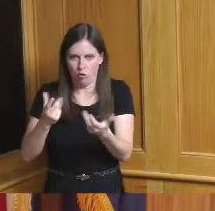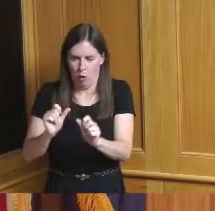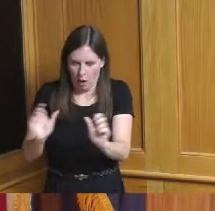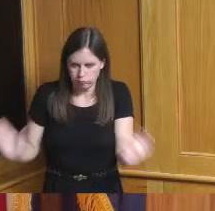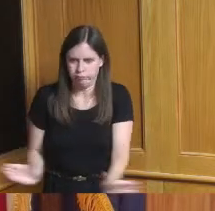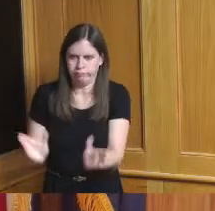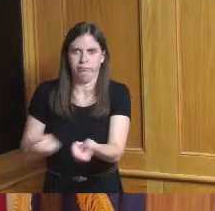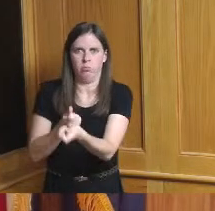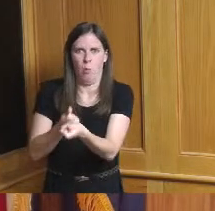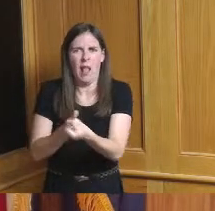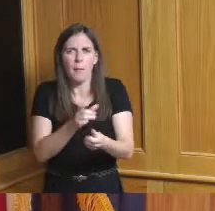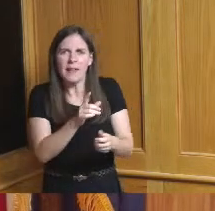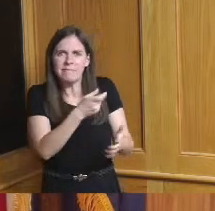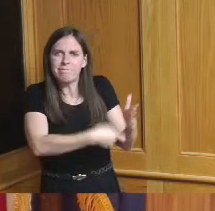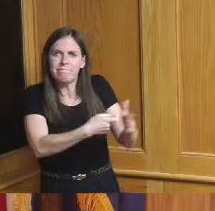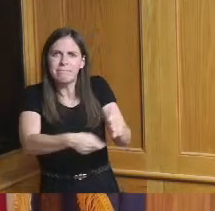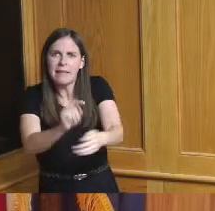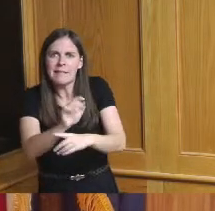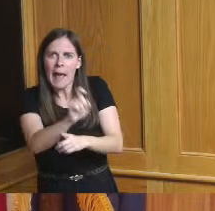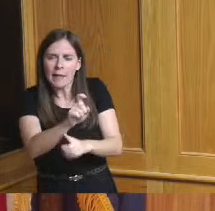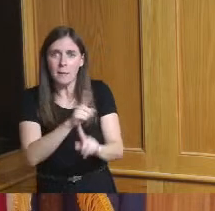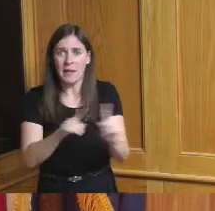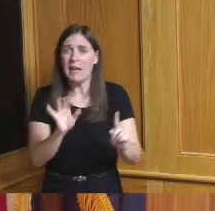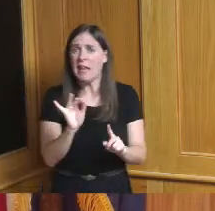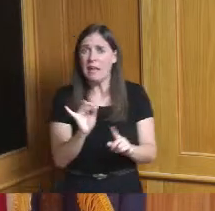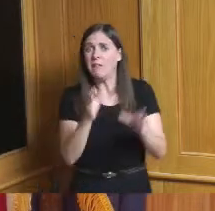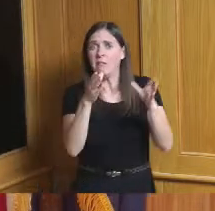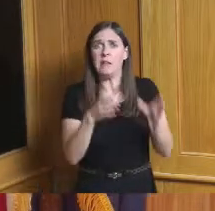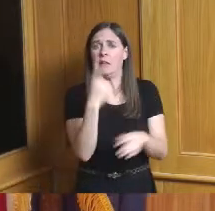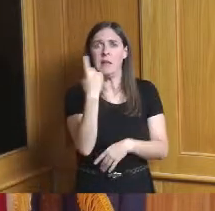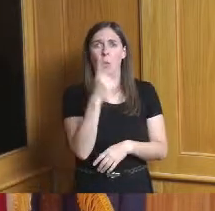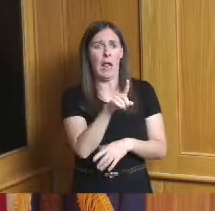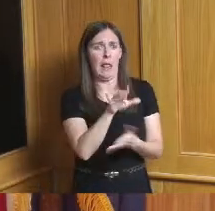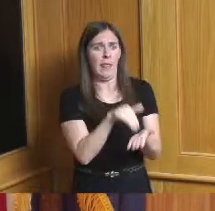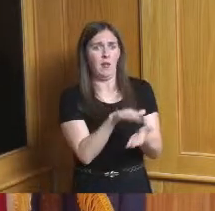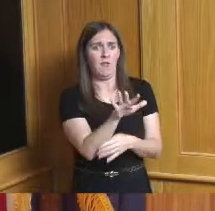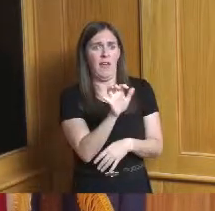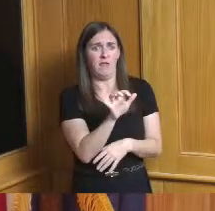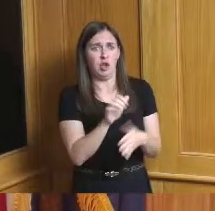you're behind a thousand or fifteen hundred or five thousand dollars you're getting a letter